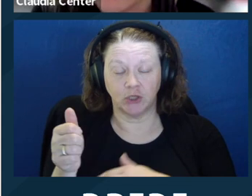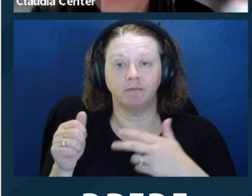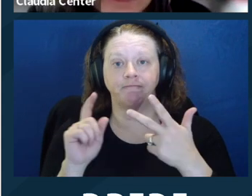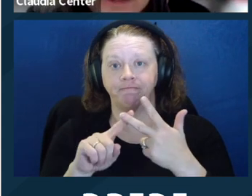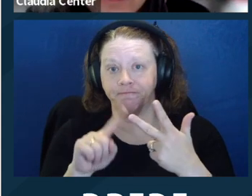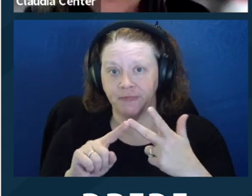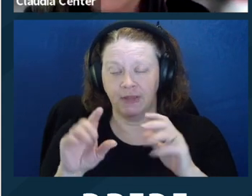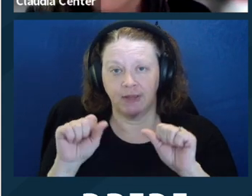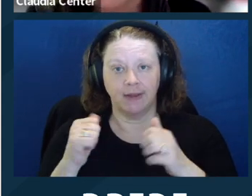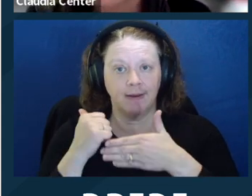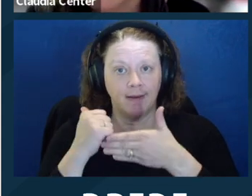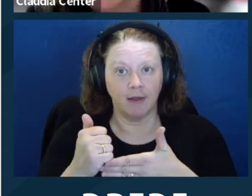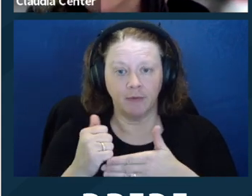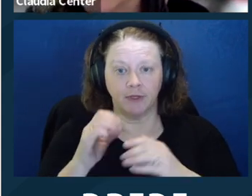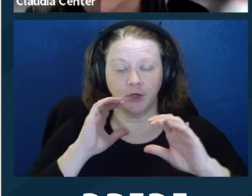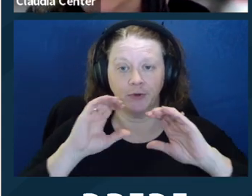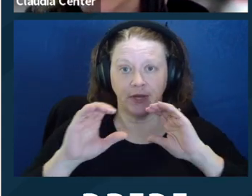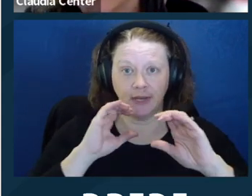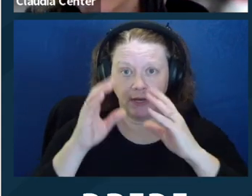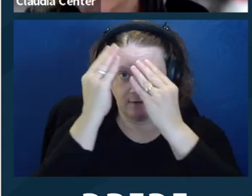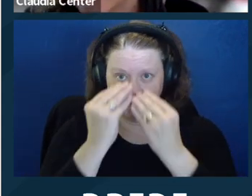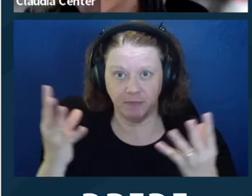way. Although hopefully we won't need that too